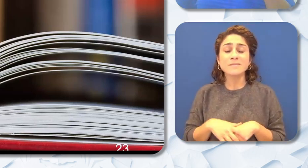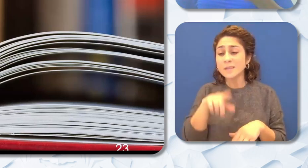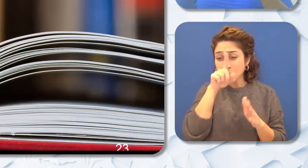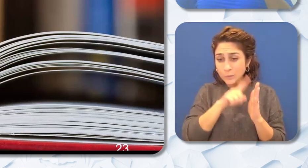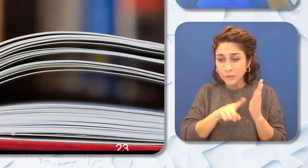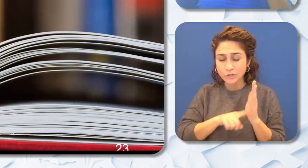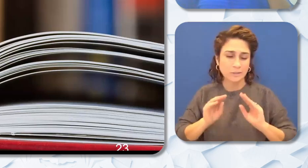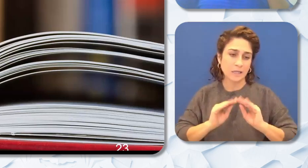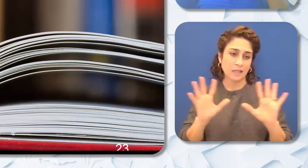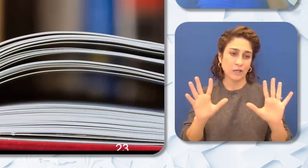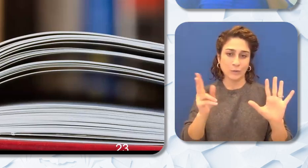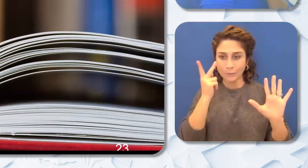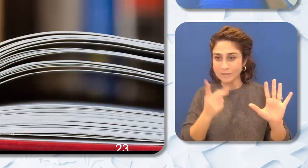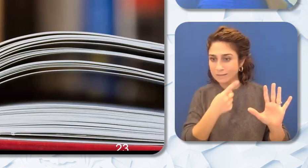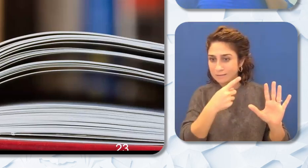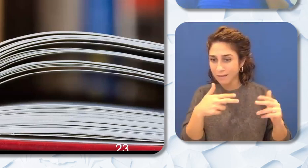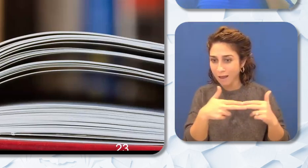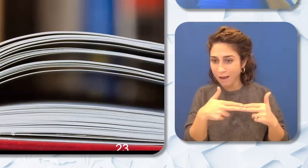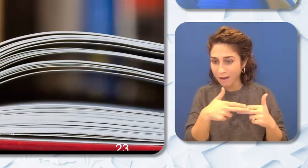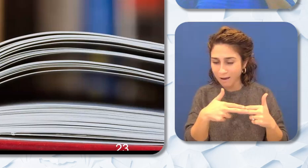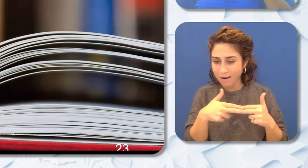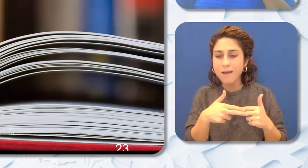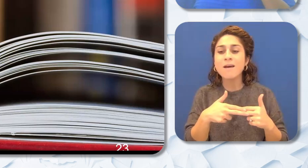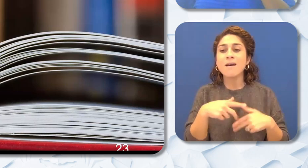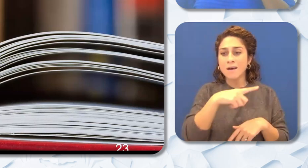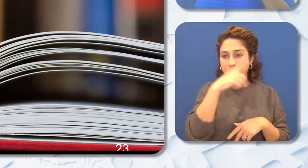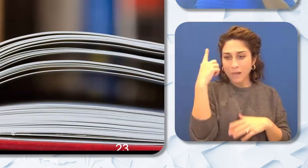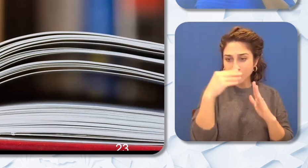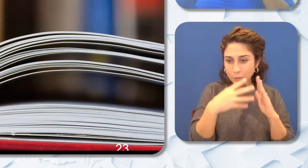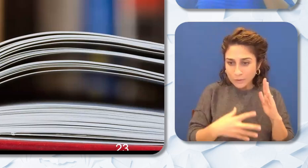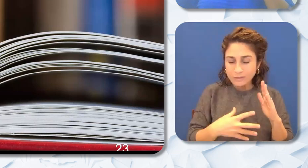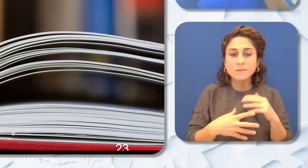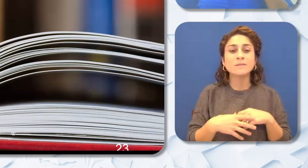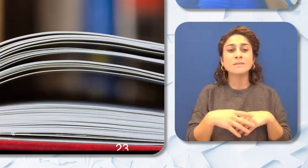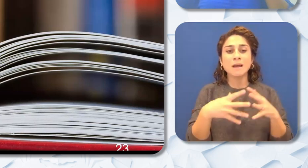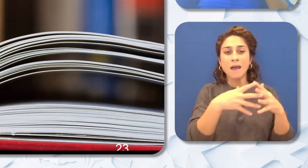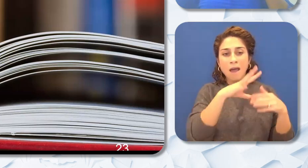see on the slide African American students who have at least one African American teacher are